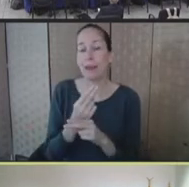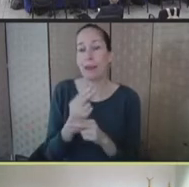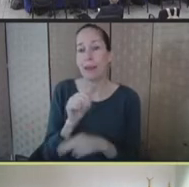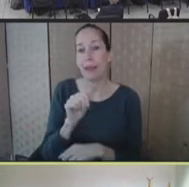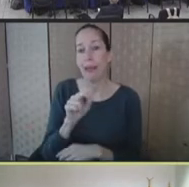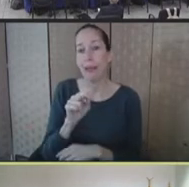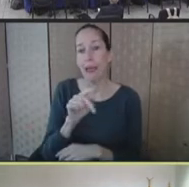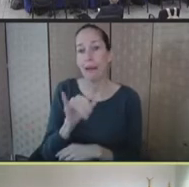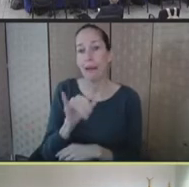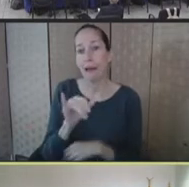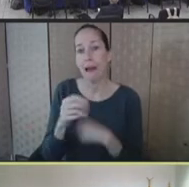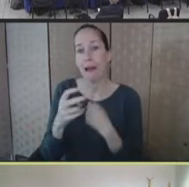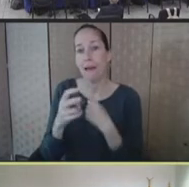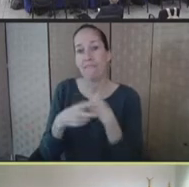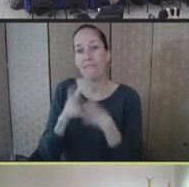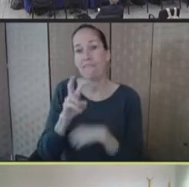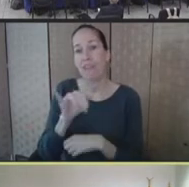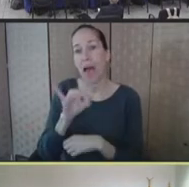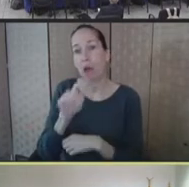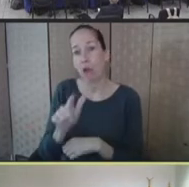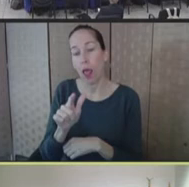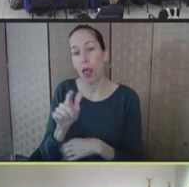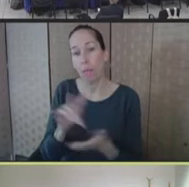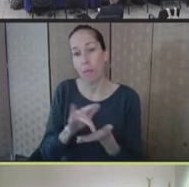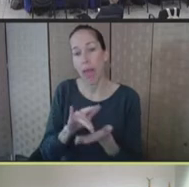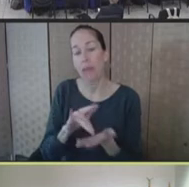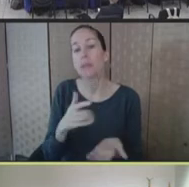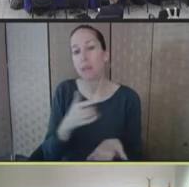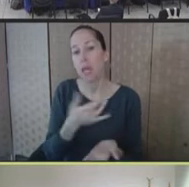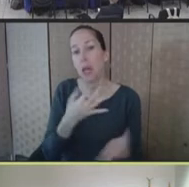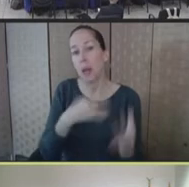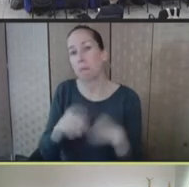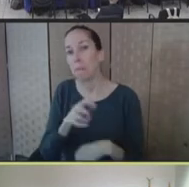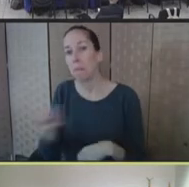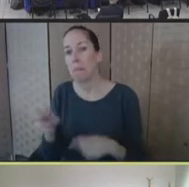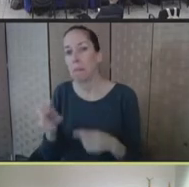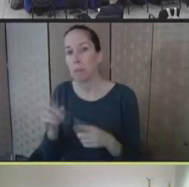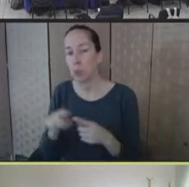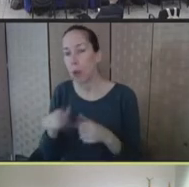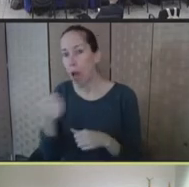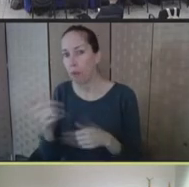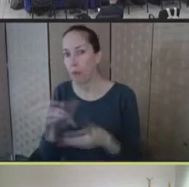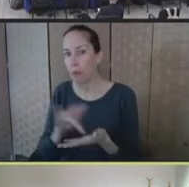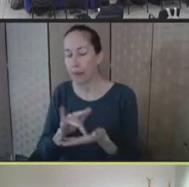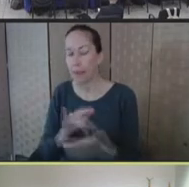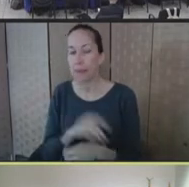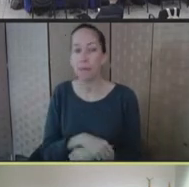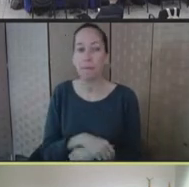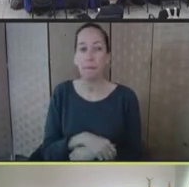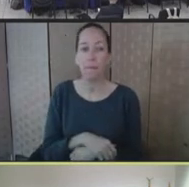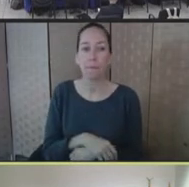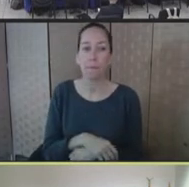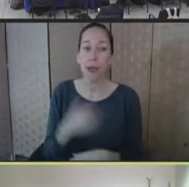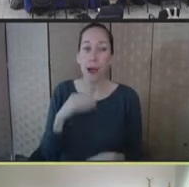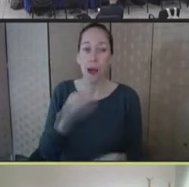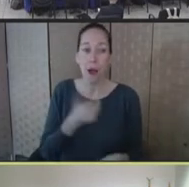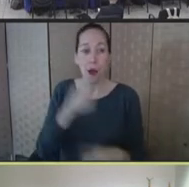We are continuing to make the ACAM2000 available, if it is needed, but again,